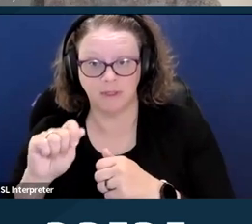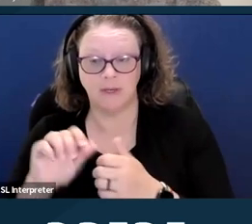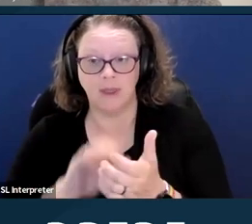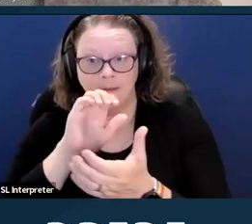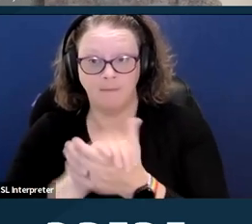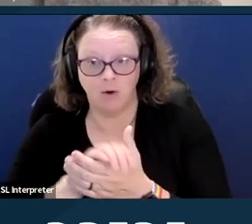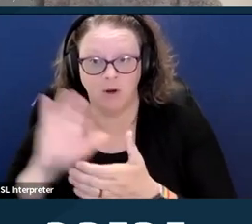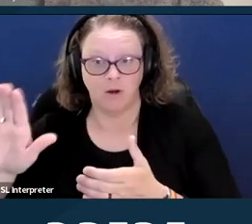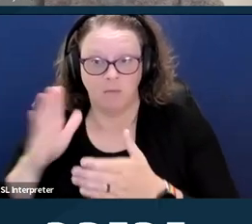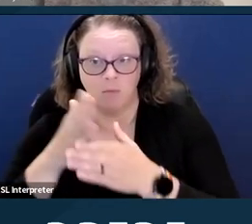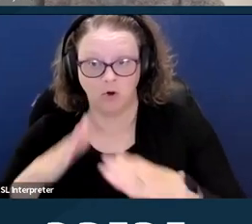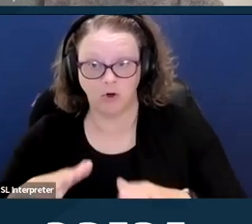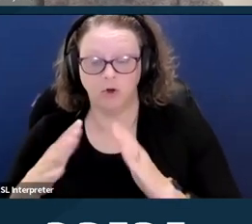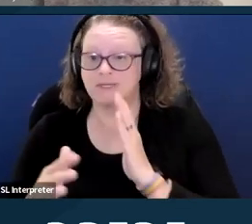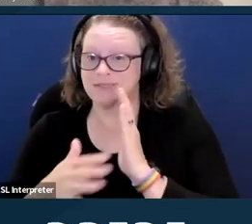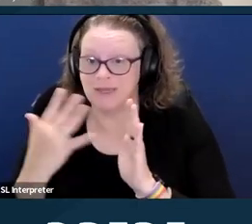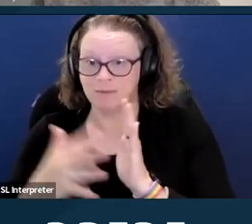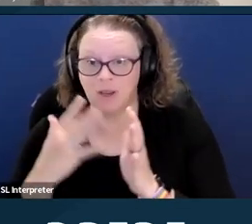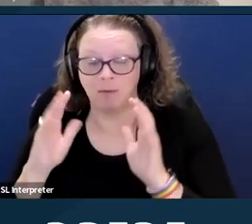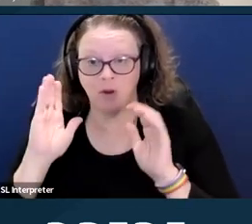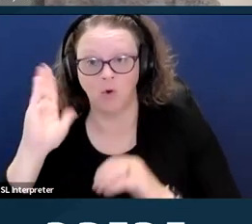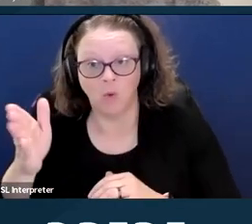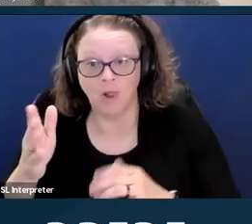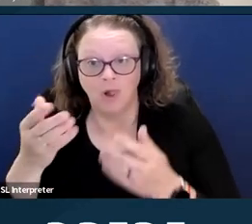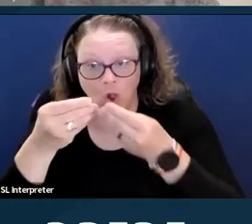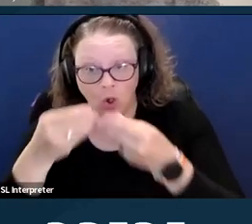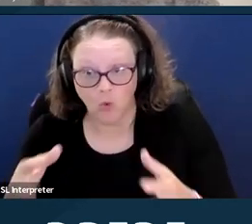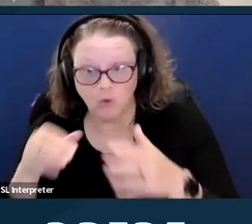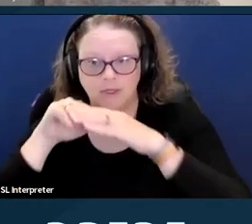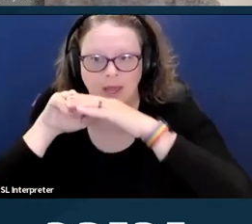would sometimes lose access to that life sustaining care